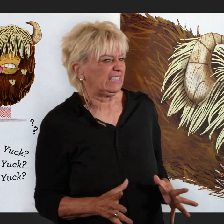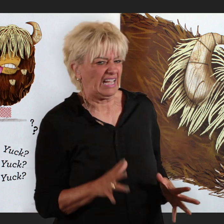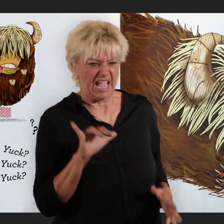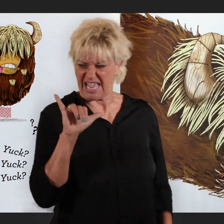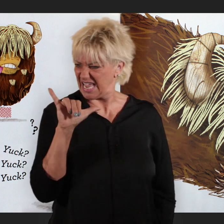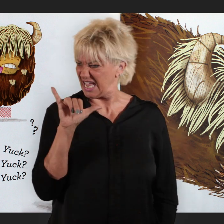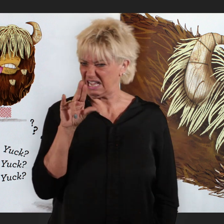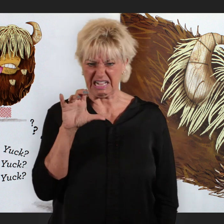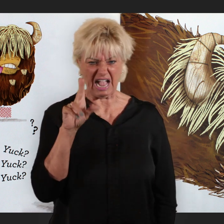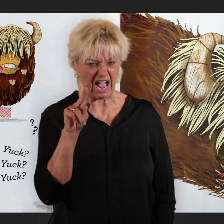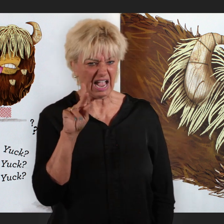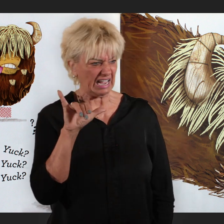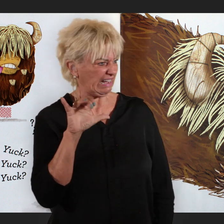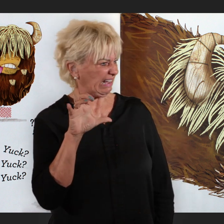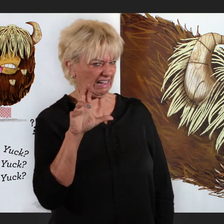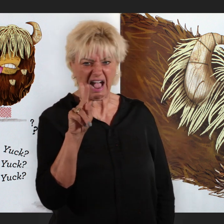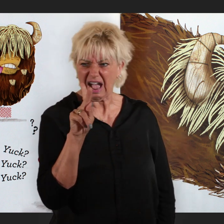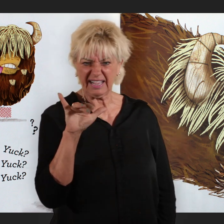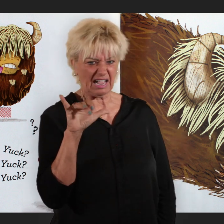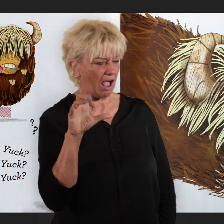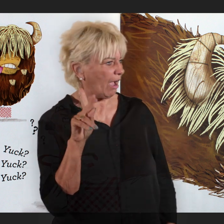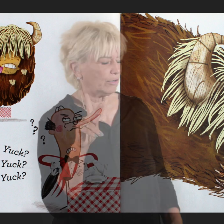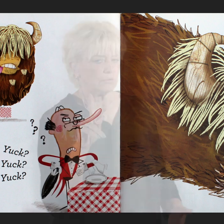Yuck? Yuck? Yuck? Oh. Yak. Yuck.